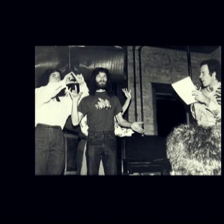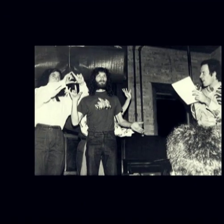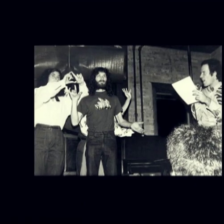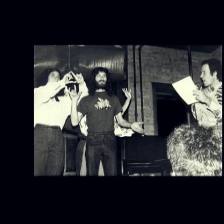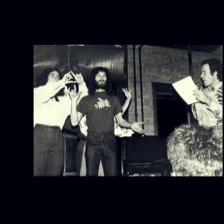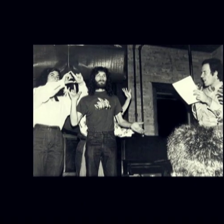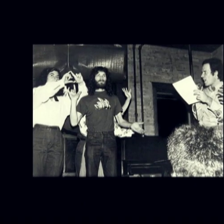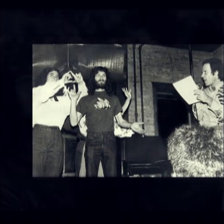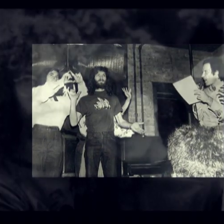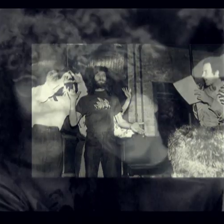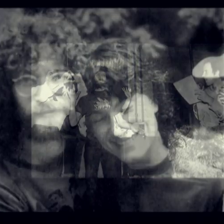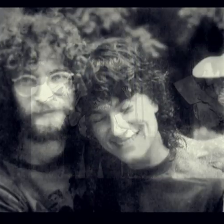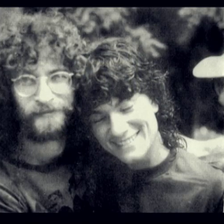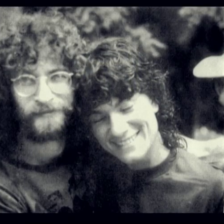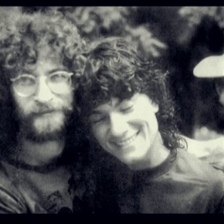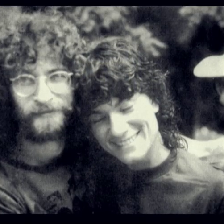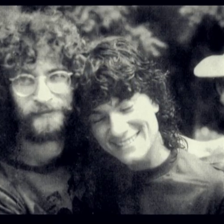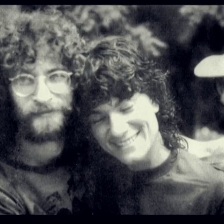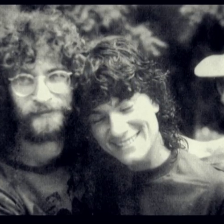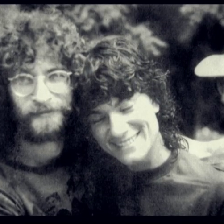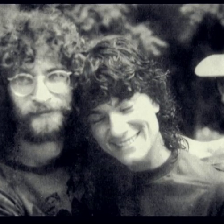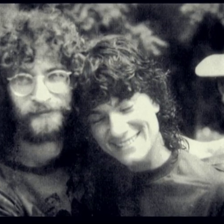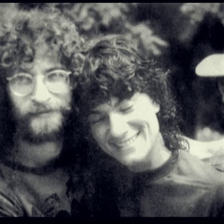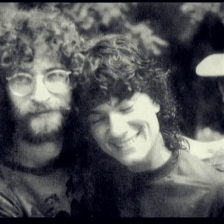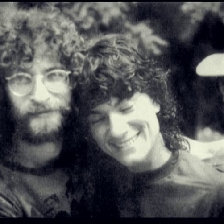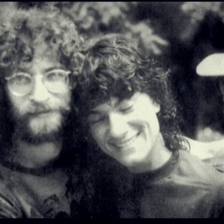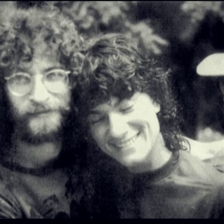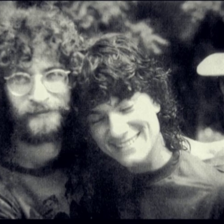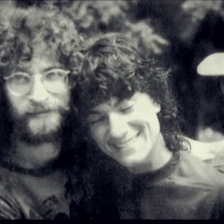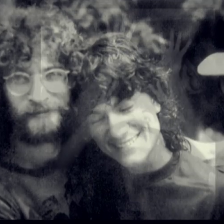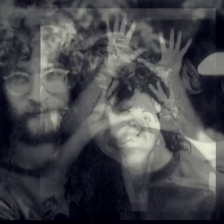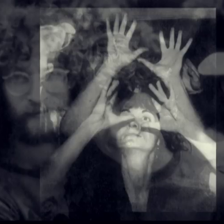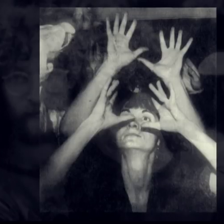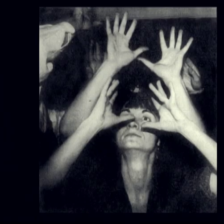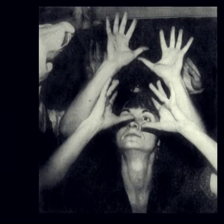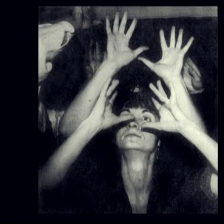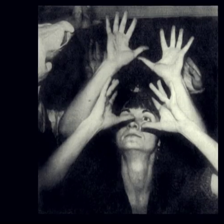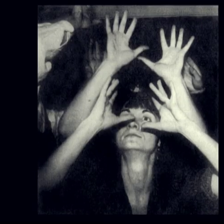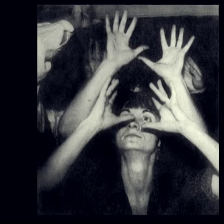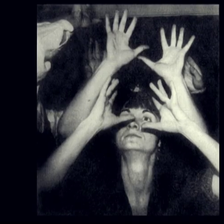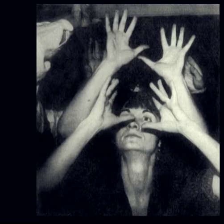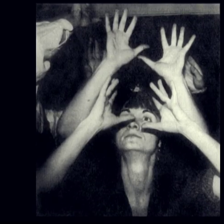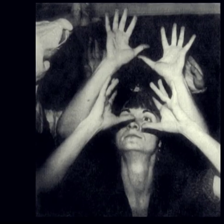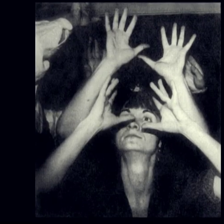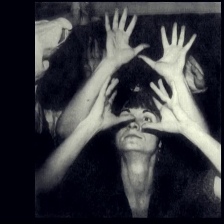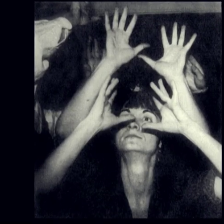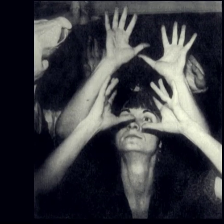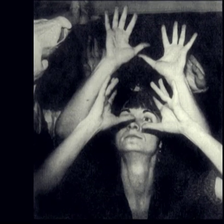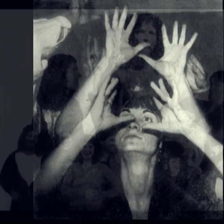So, you had the early poetic careers of Peter Cook and Kenny Lerner,